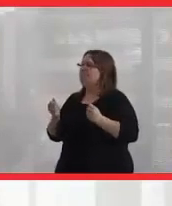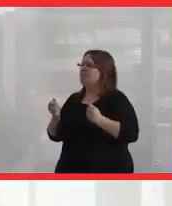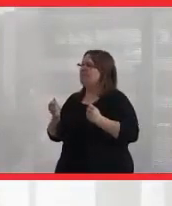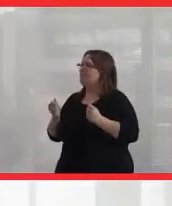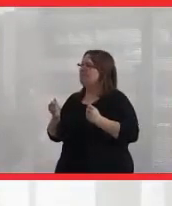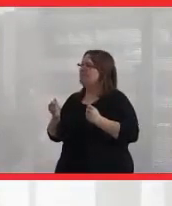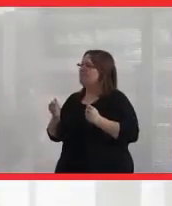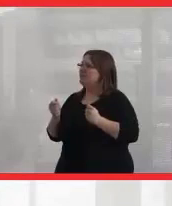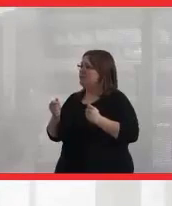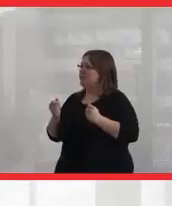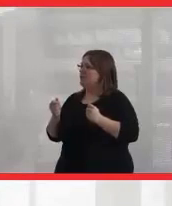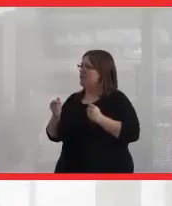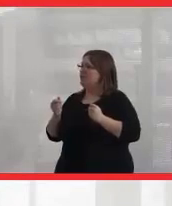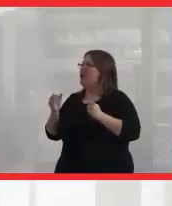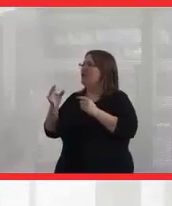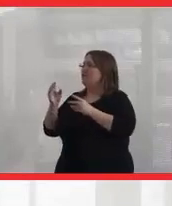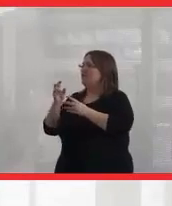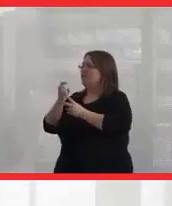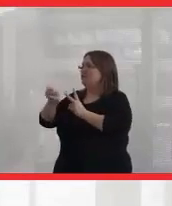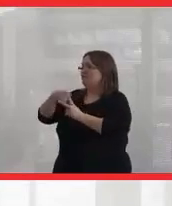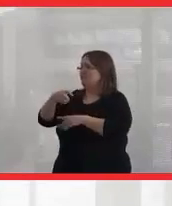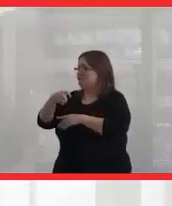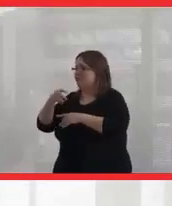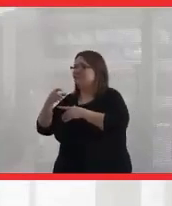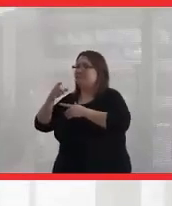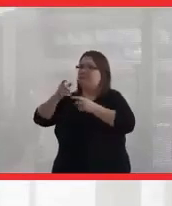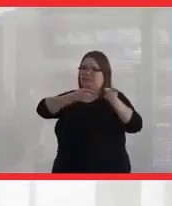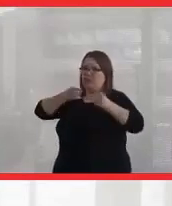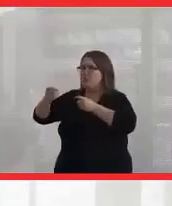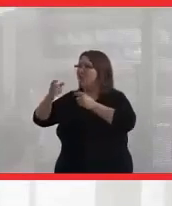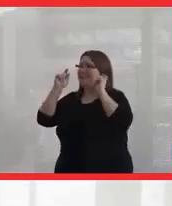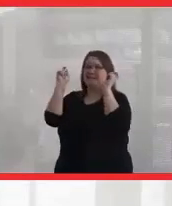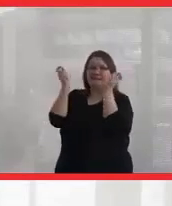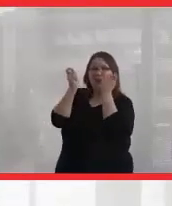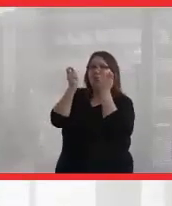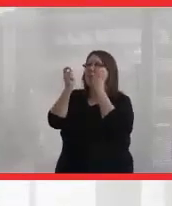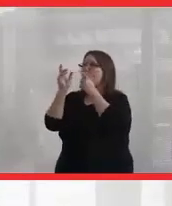sovereignty, our ceremonies, our children, all of those things